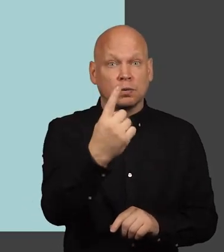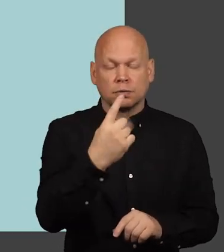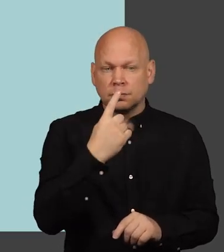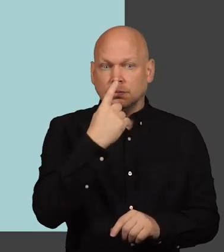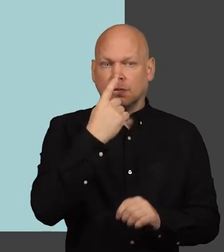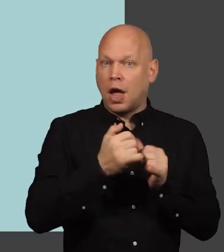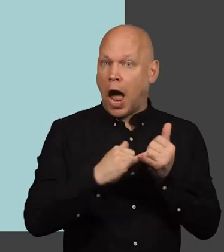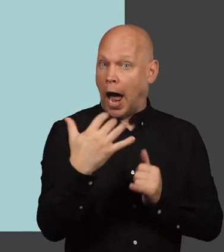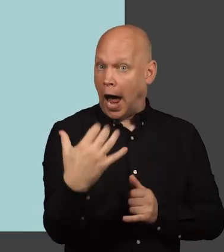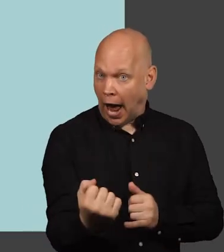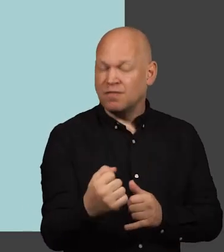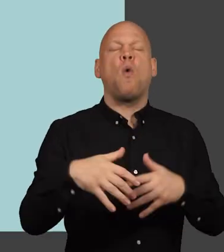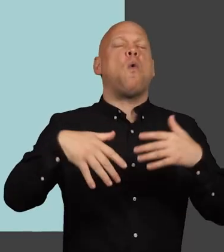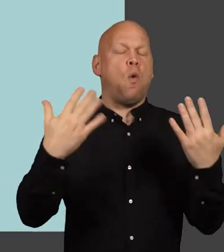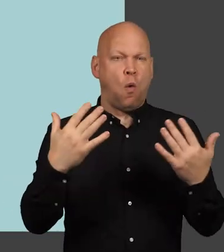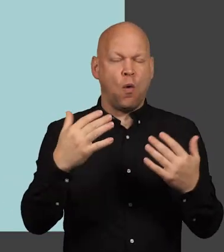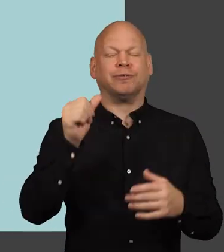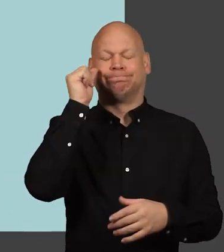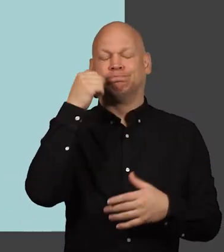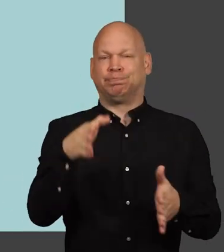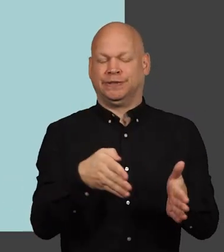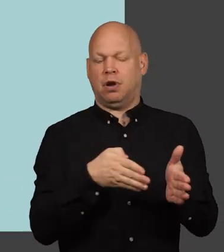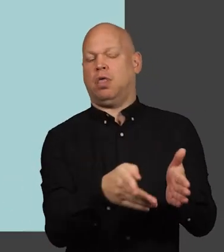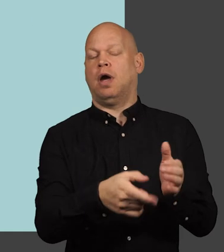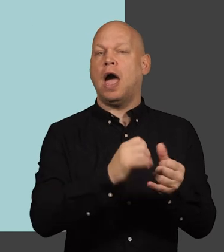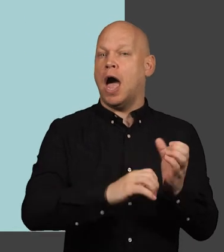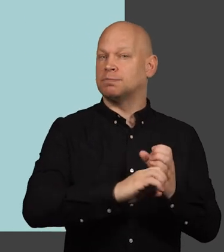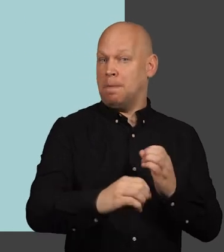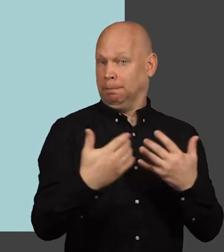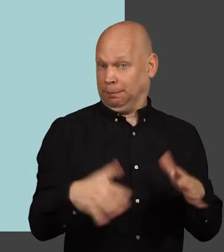if you smell gas or you think you may have damaged one of our pipes please move to a safe location